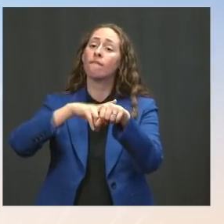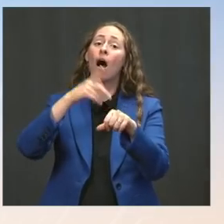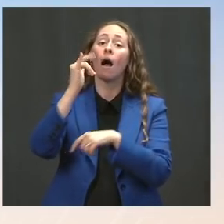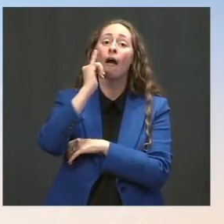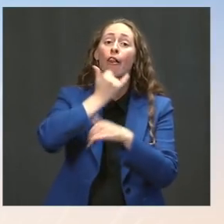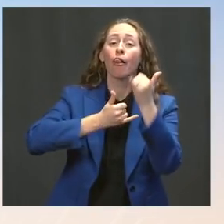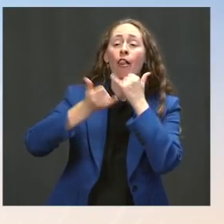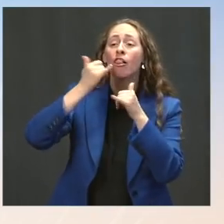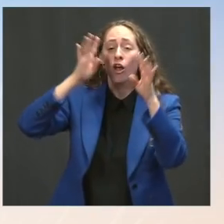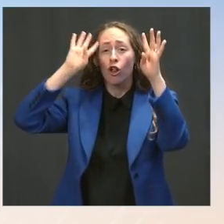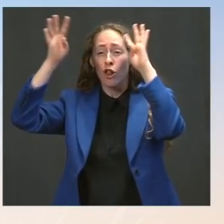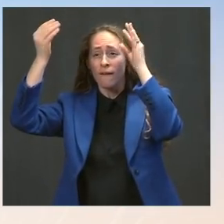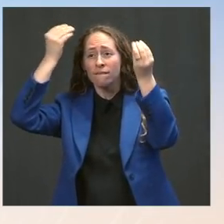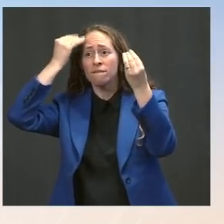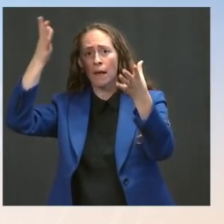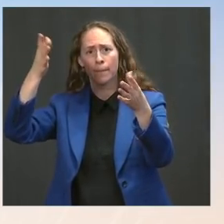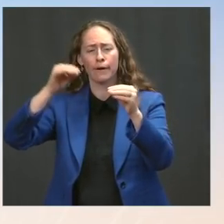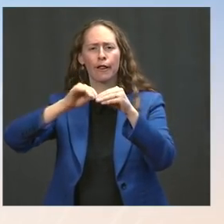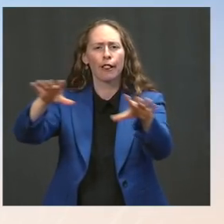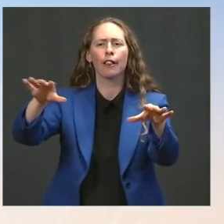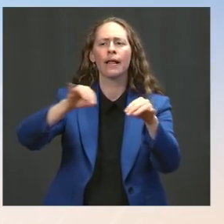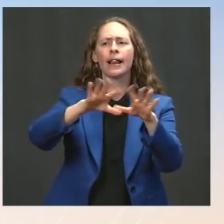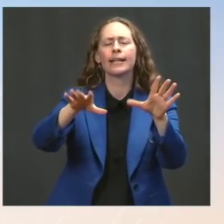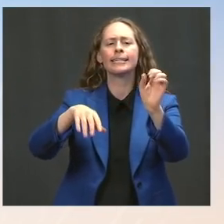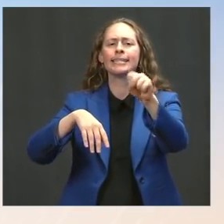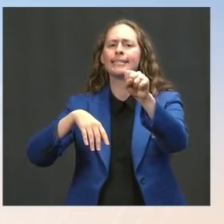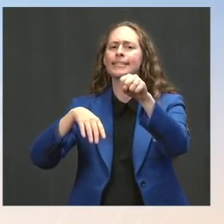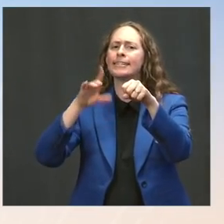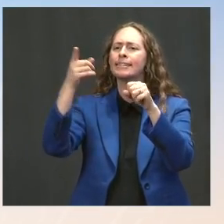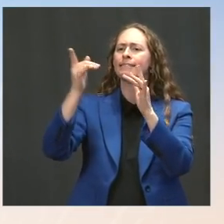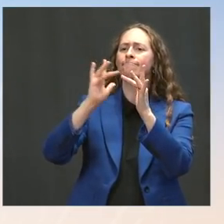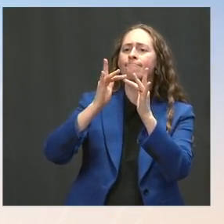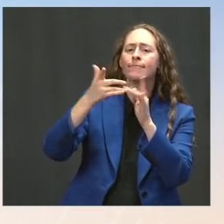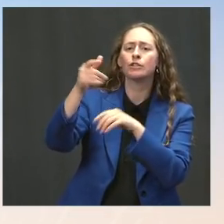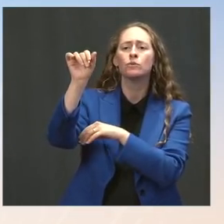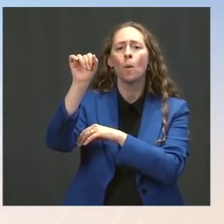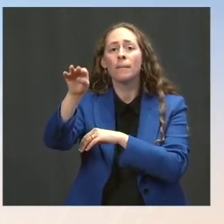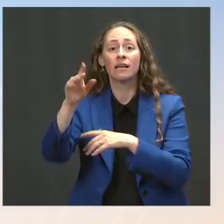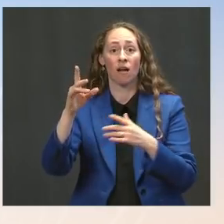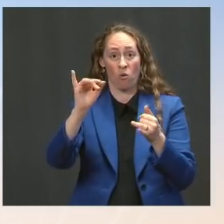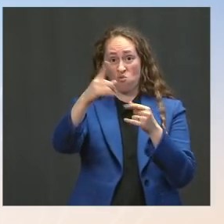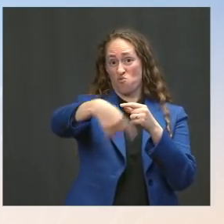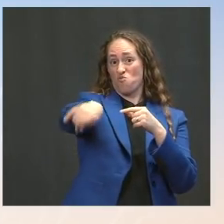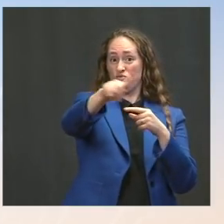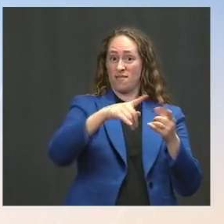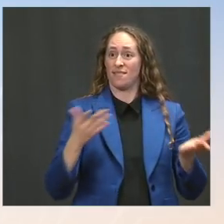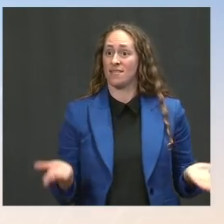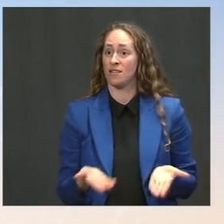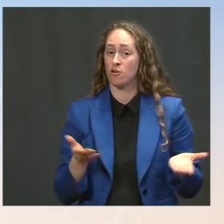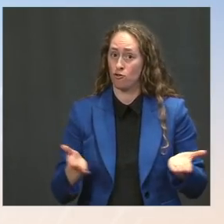some on social media; some on media; some through elected officials or public voices, unfortunately;